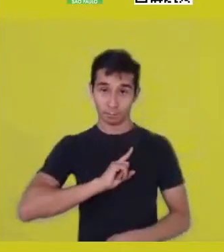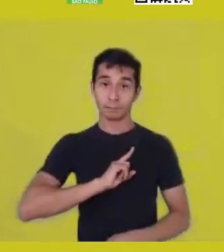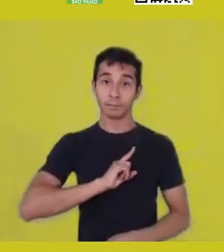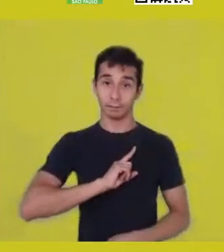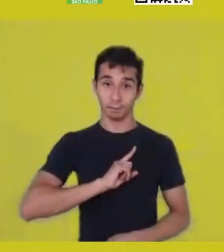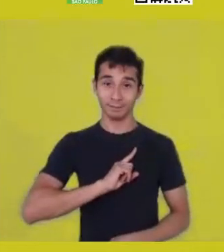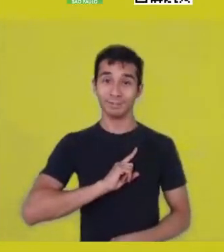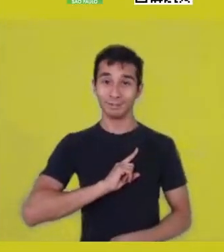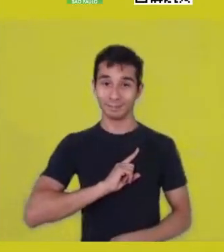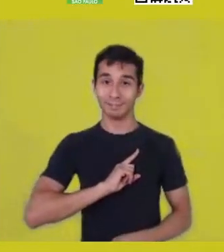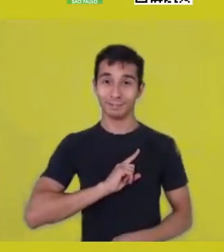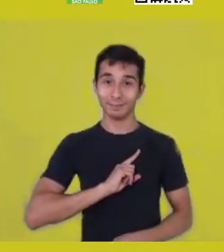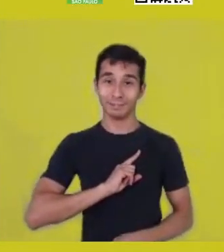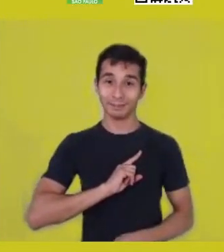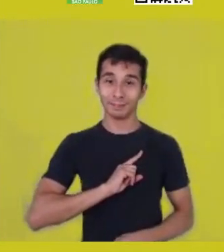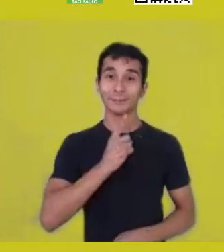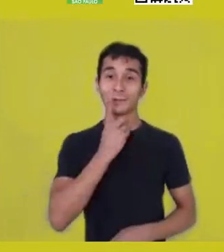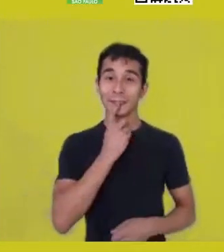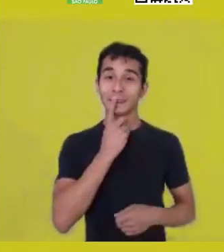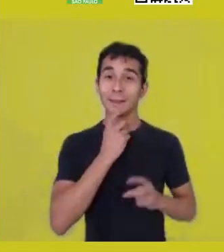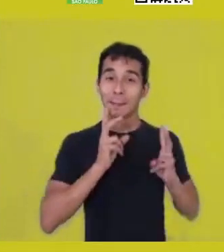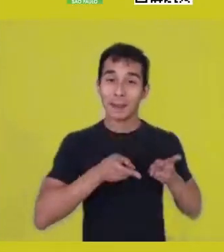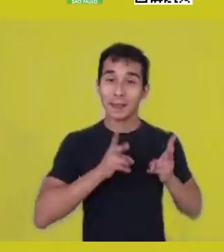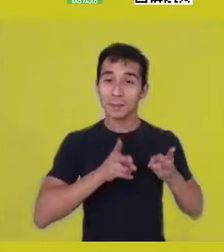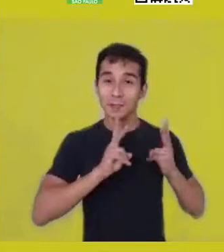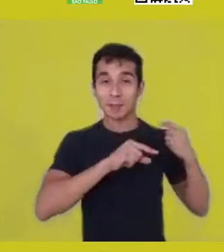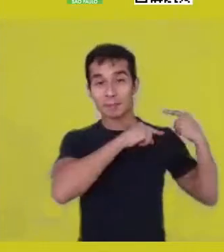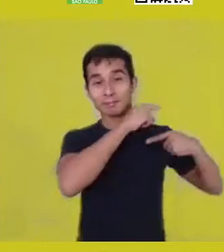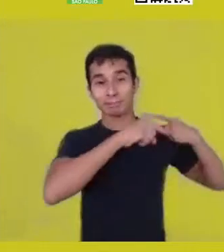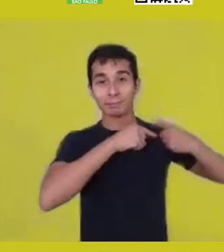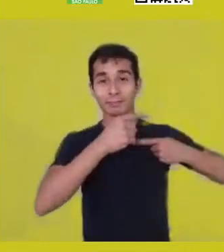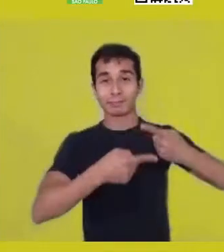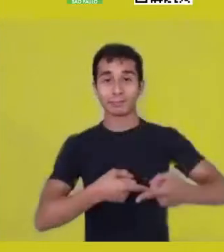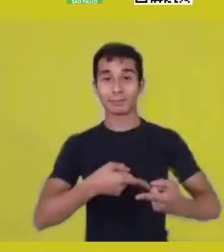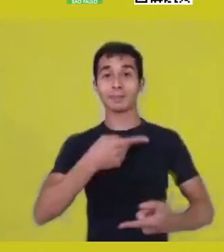to have the recognition of an ancestral